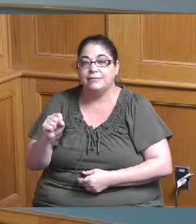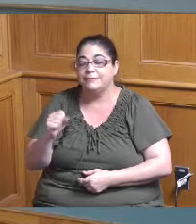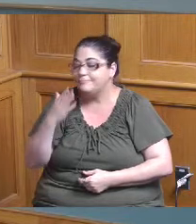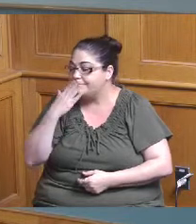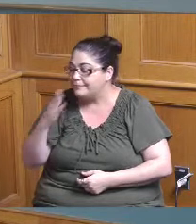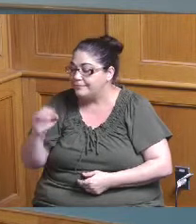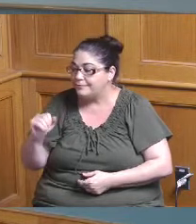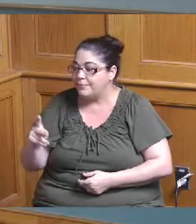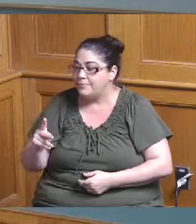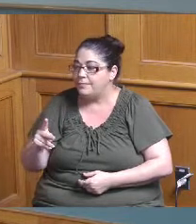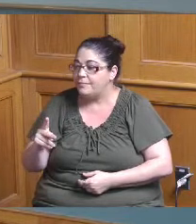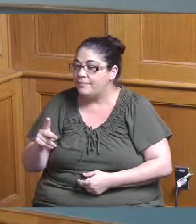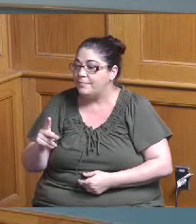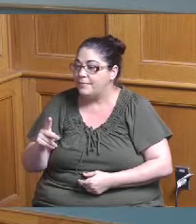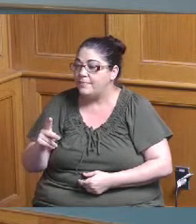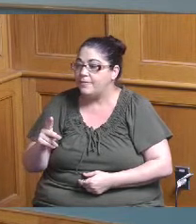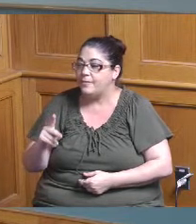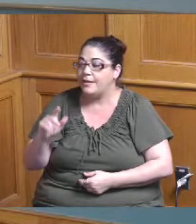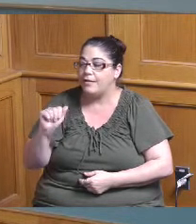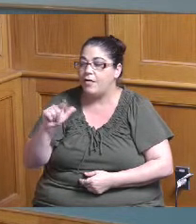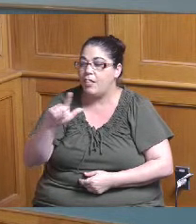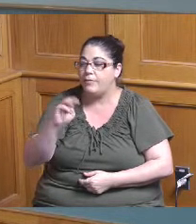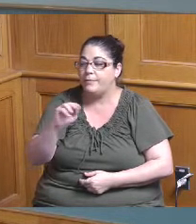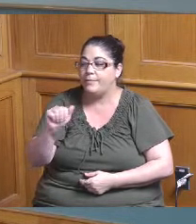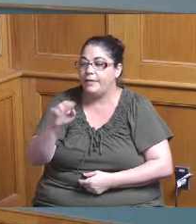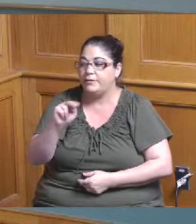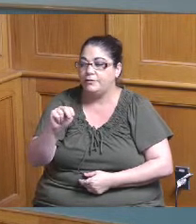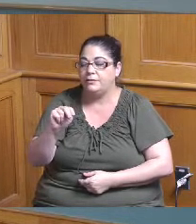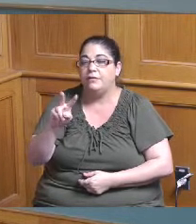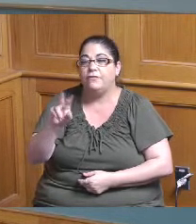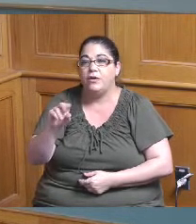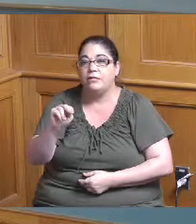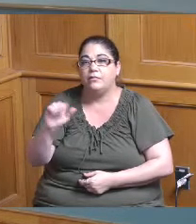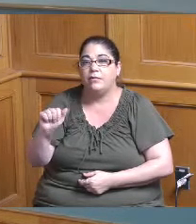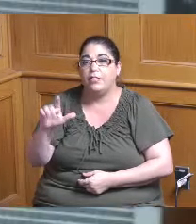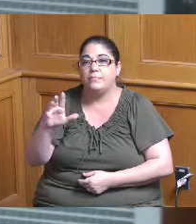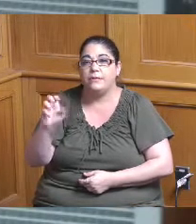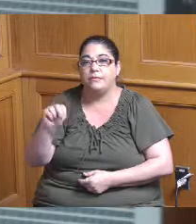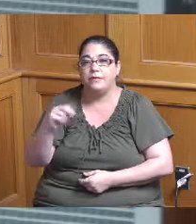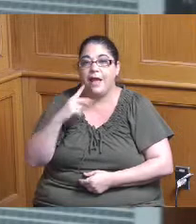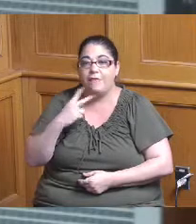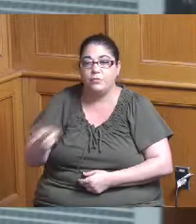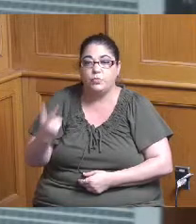hello good afternoon Commissioners and I have two presentations crammed into one today she mentioned